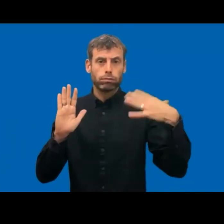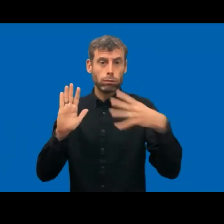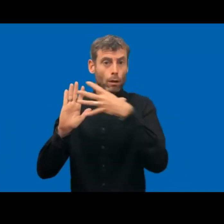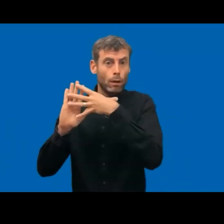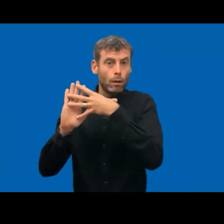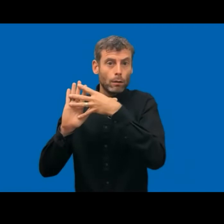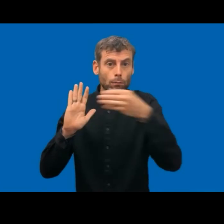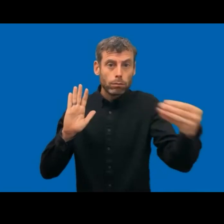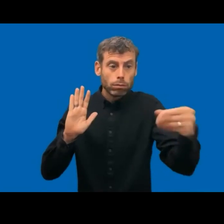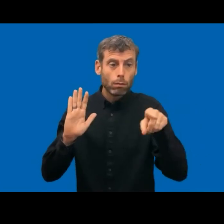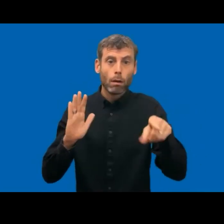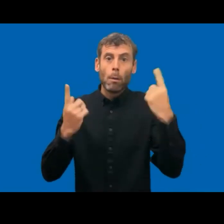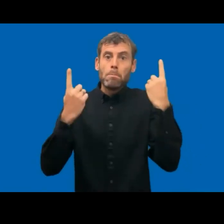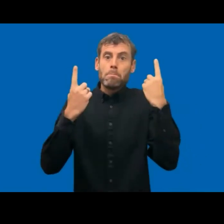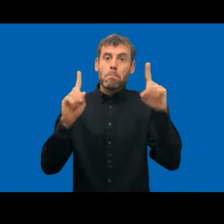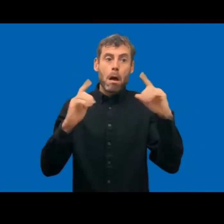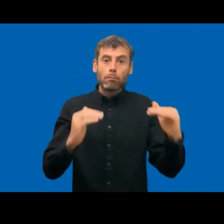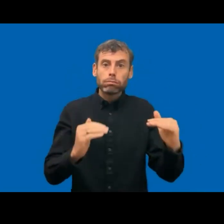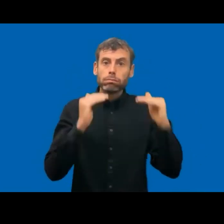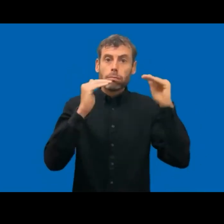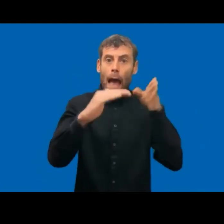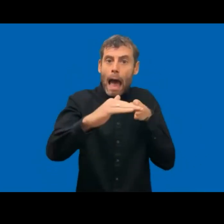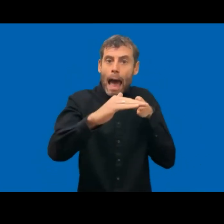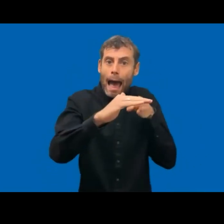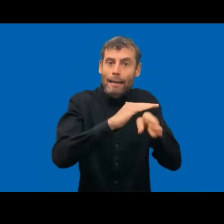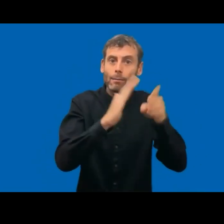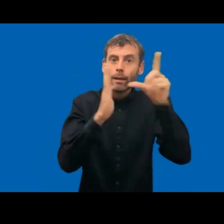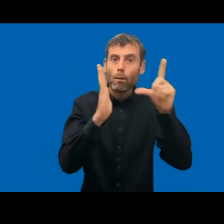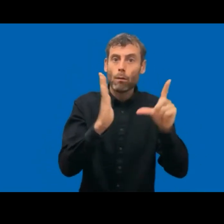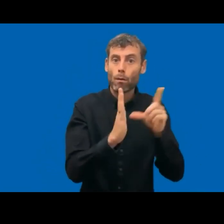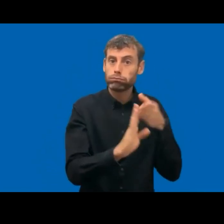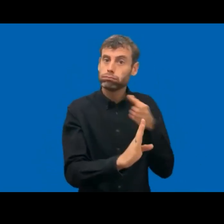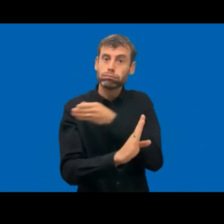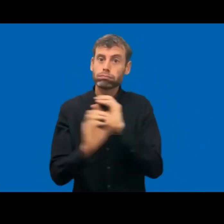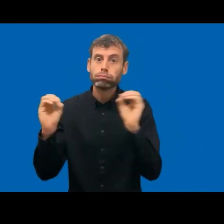accessibility legislation in this regard, but now to really make the push internally